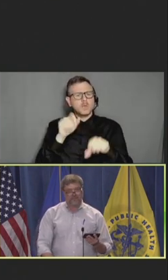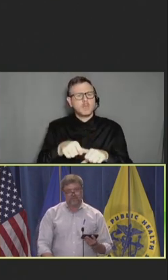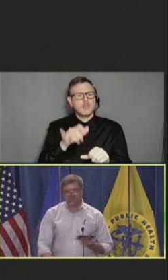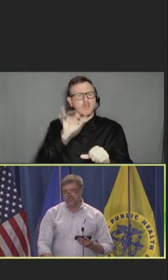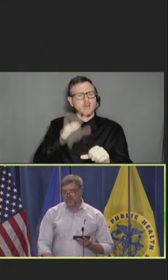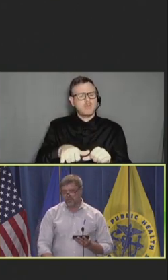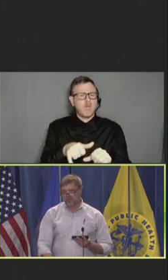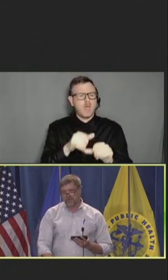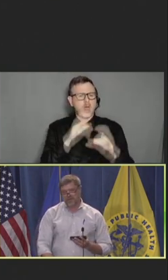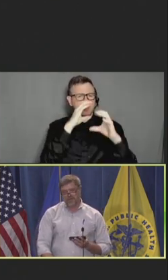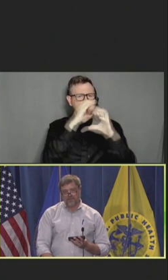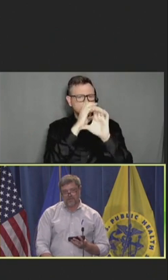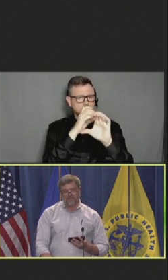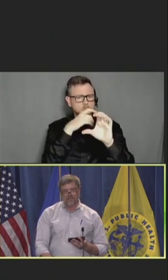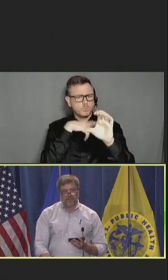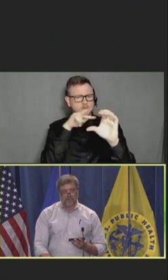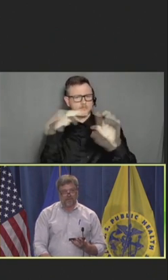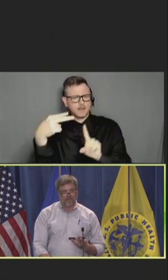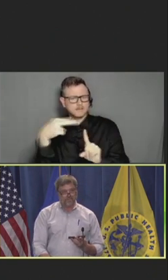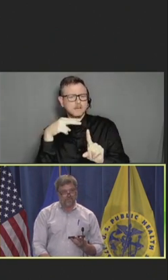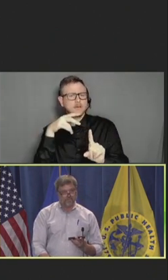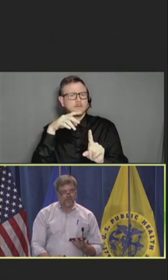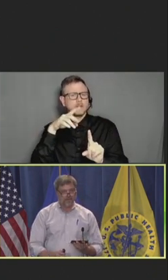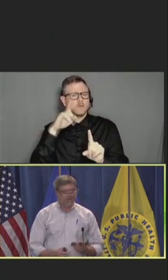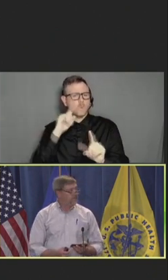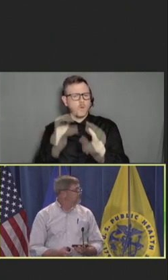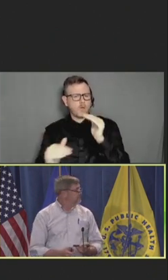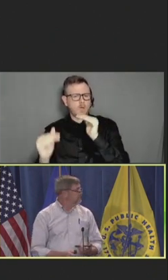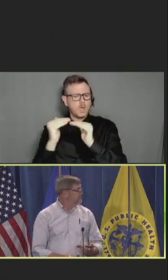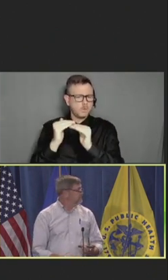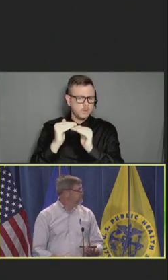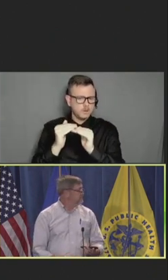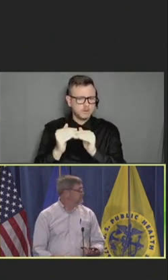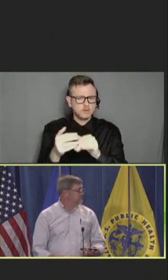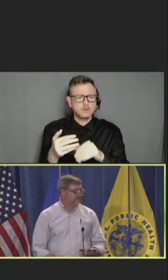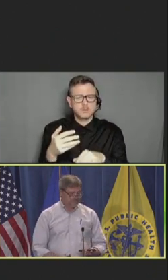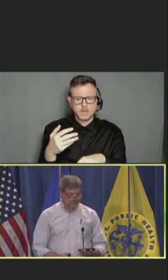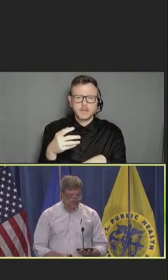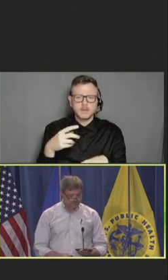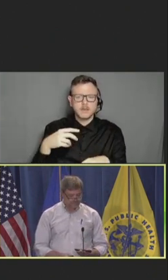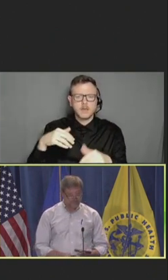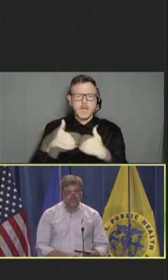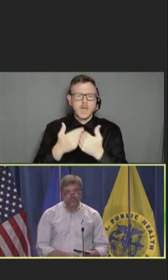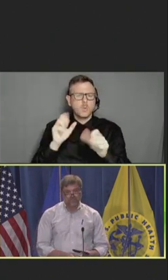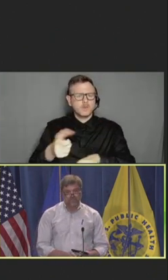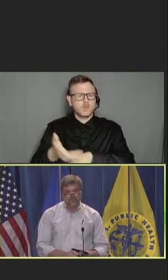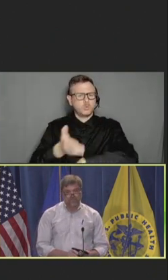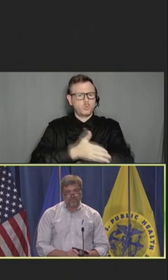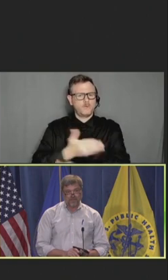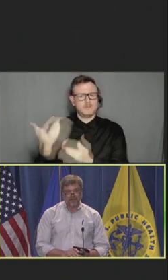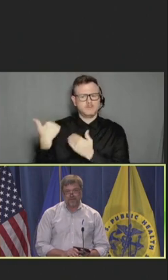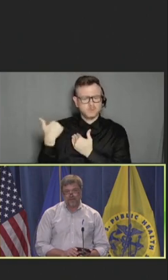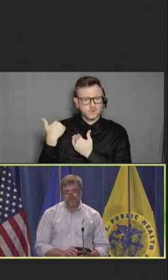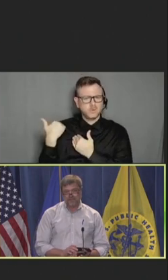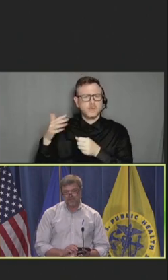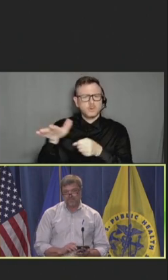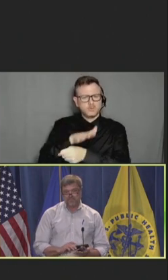charge. And I'd love to hear your input on that. Any thoughts?